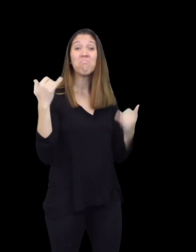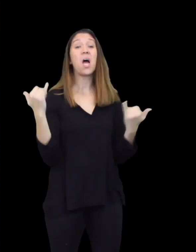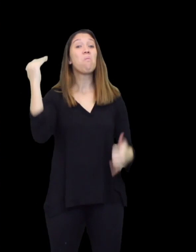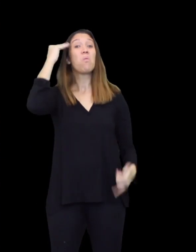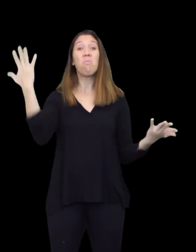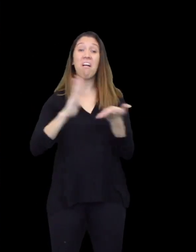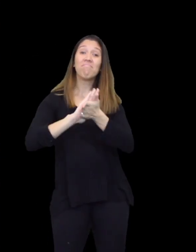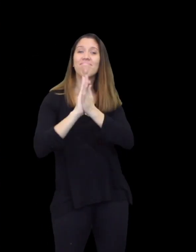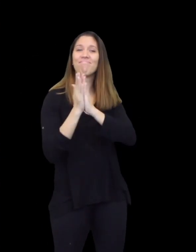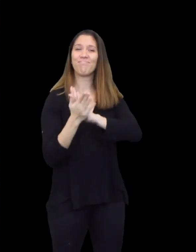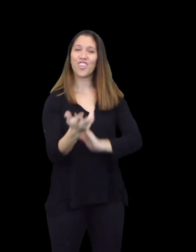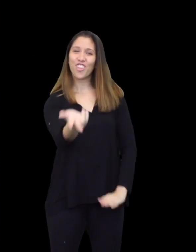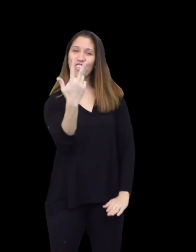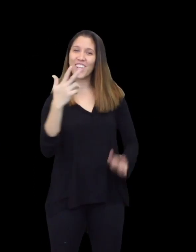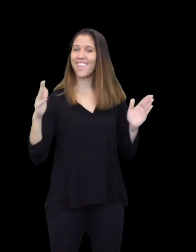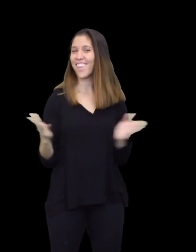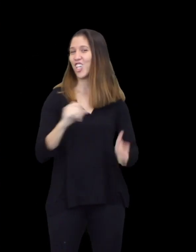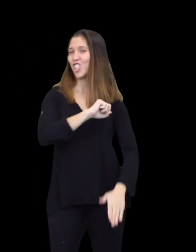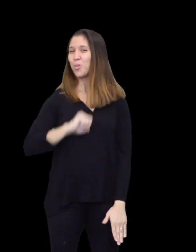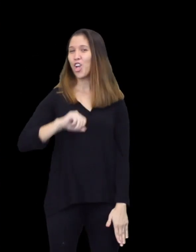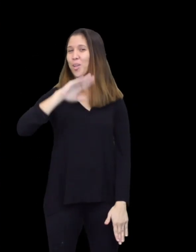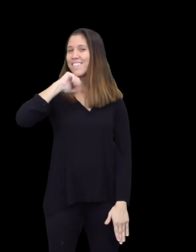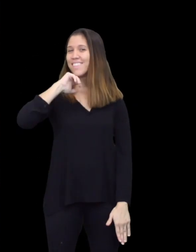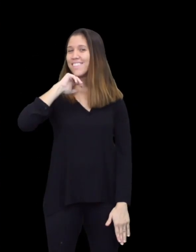They are now known as "The Three Little Superpigs."